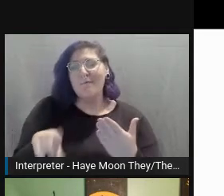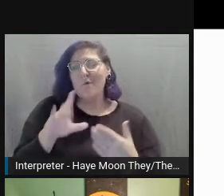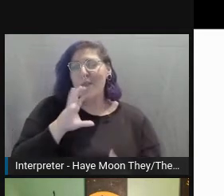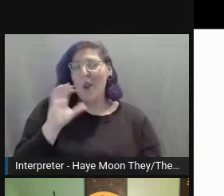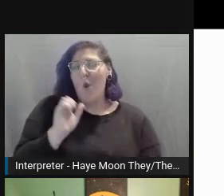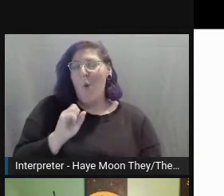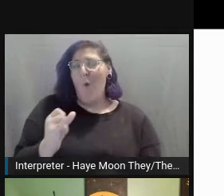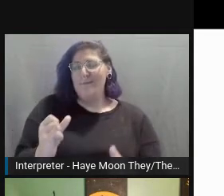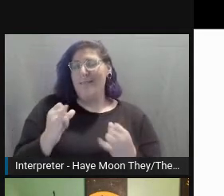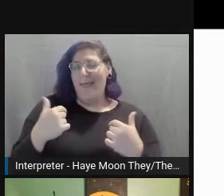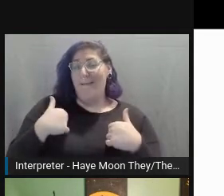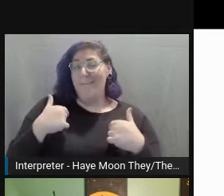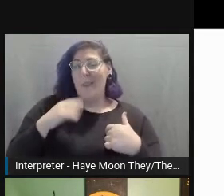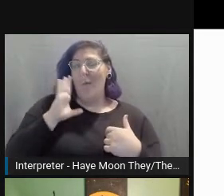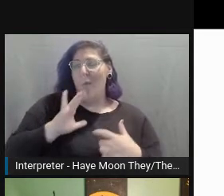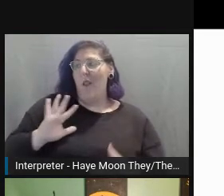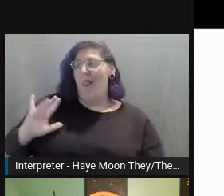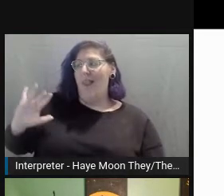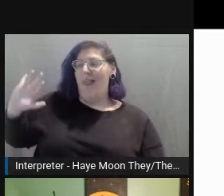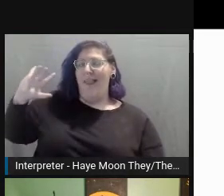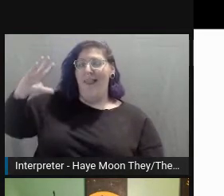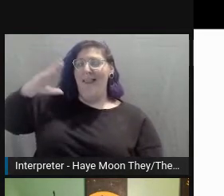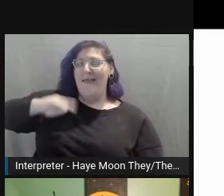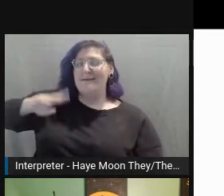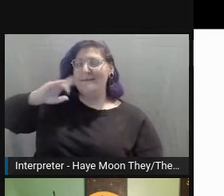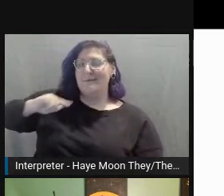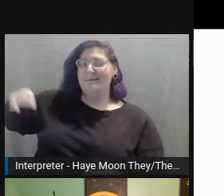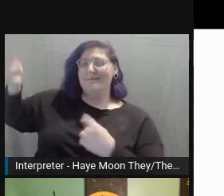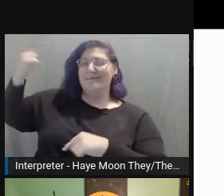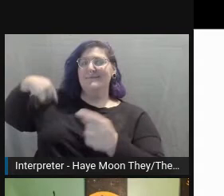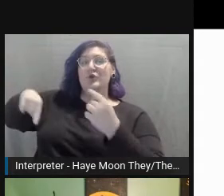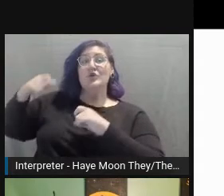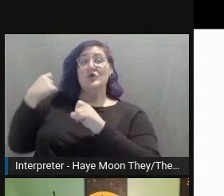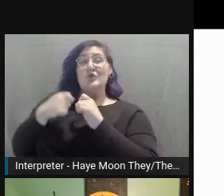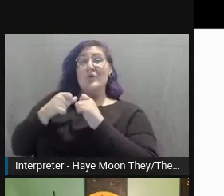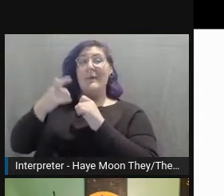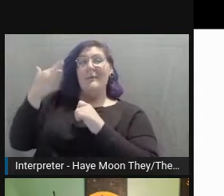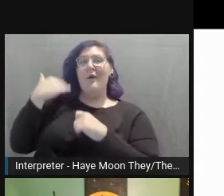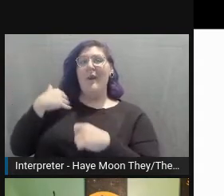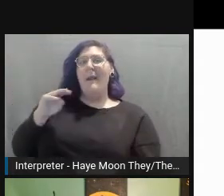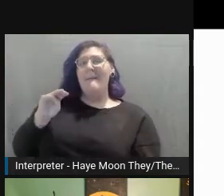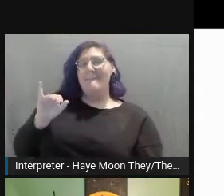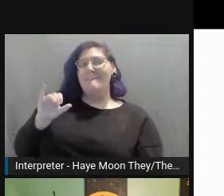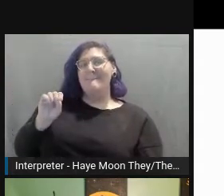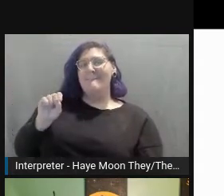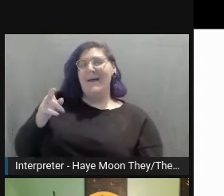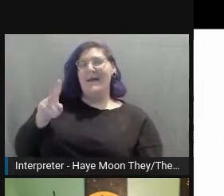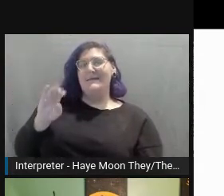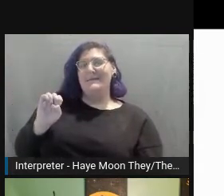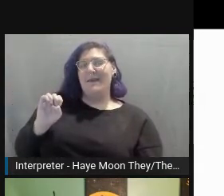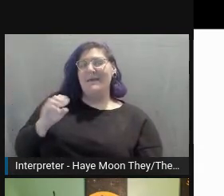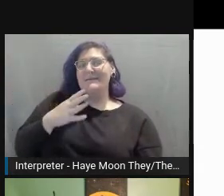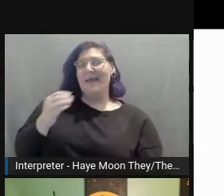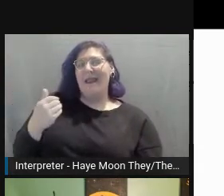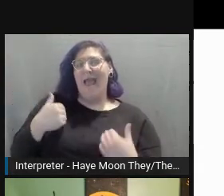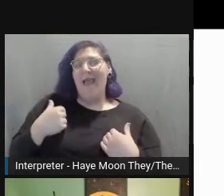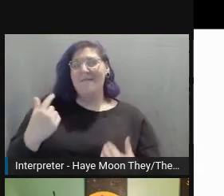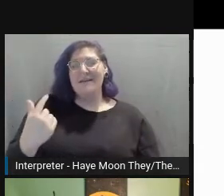Do you remember back in the original MySpace days and GeoCities, I think, before Yahoo bought them?